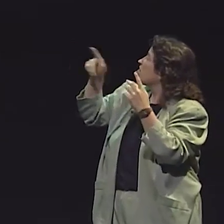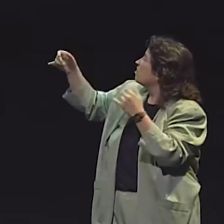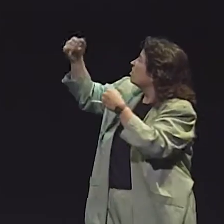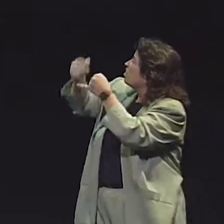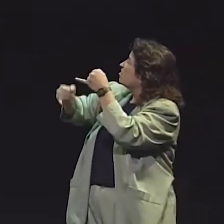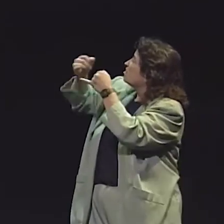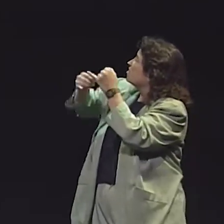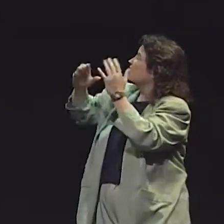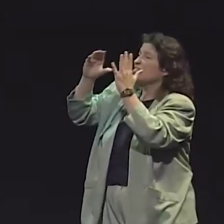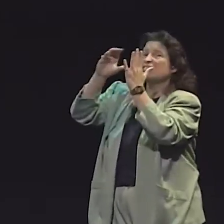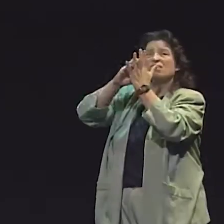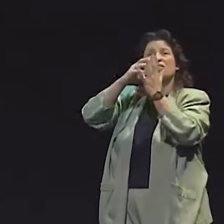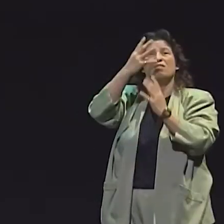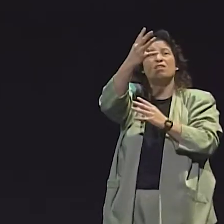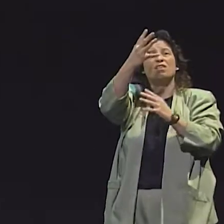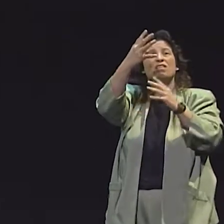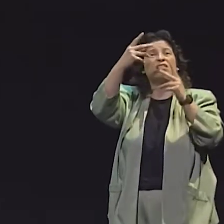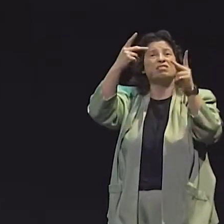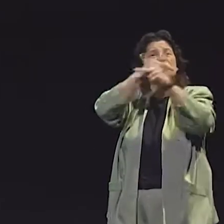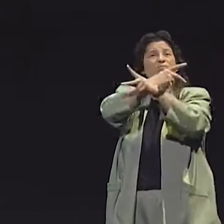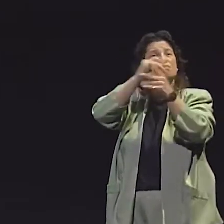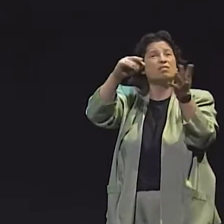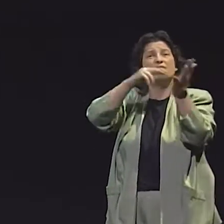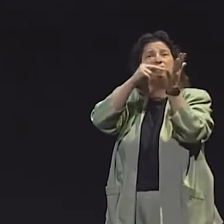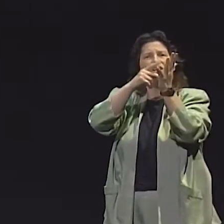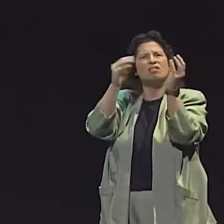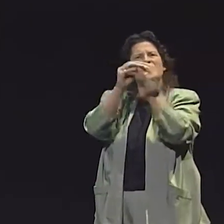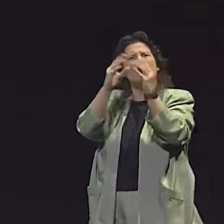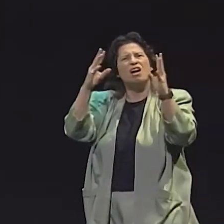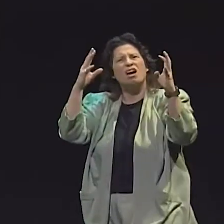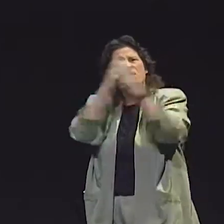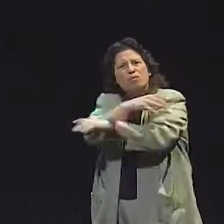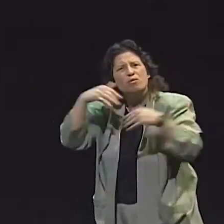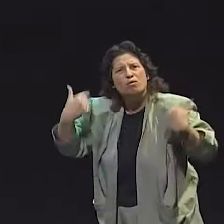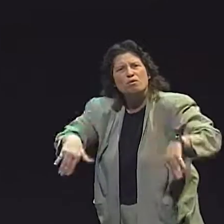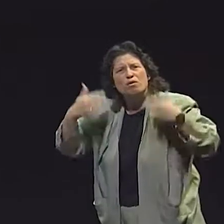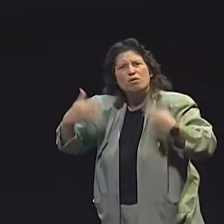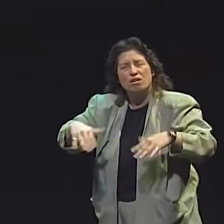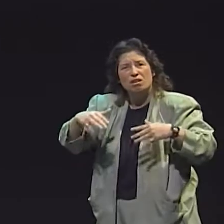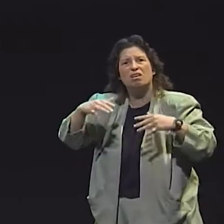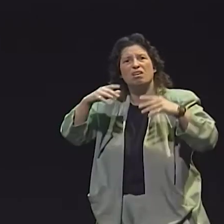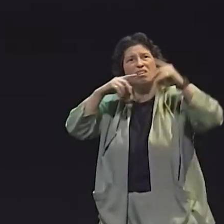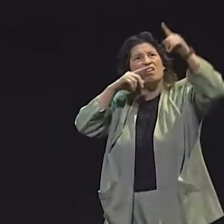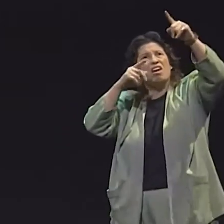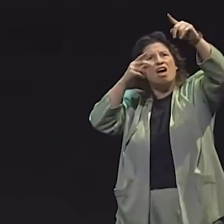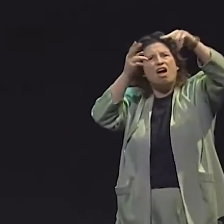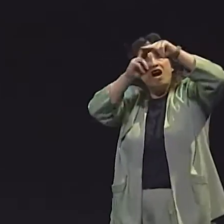A WEIGHTED SYSTEM SO THAT MORE COMPLEX STRUCTURES IN ASL